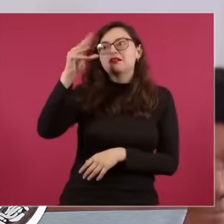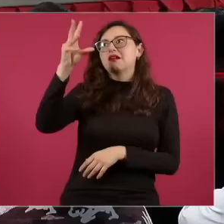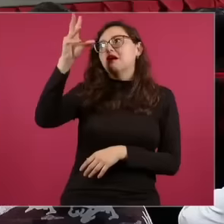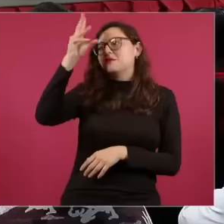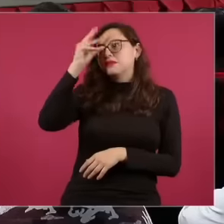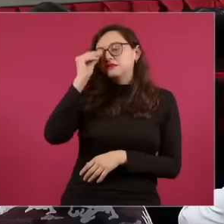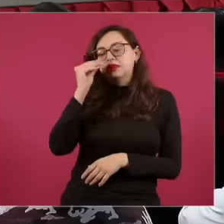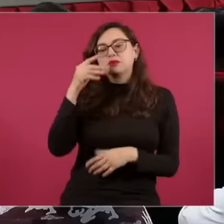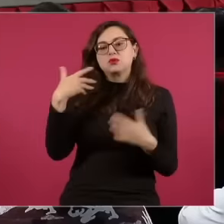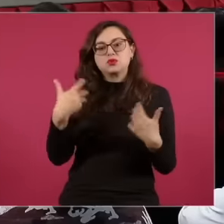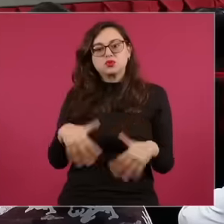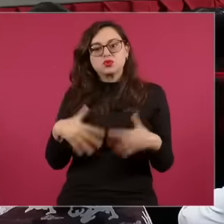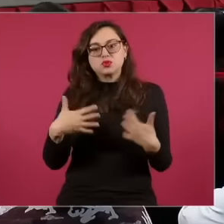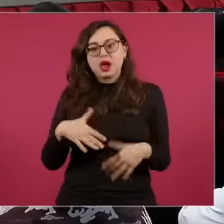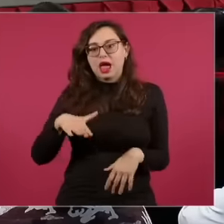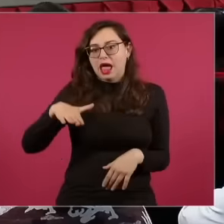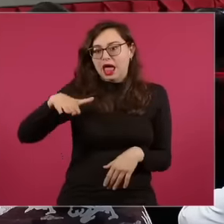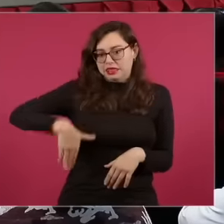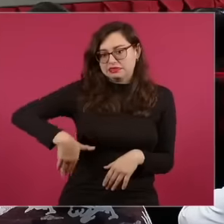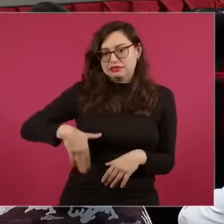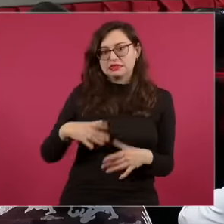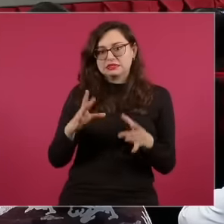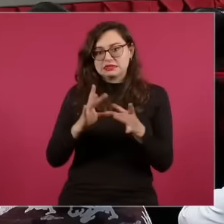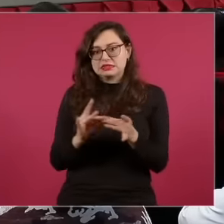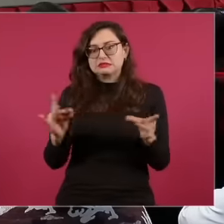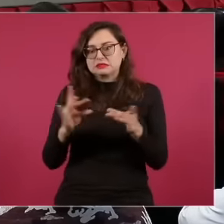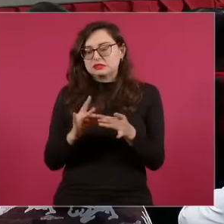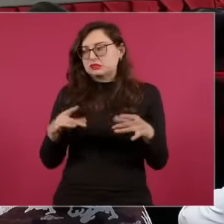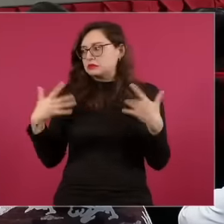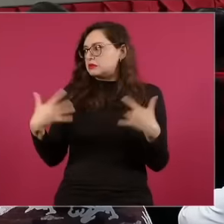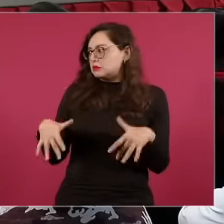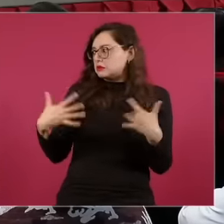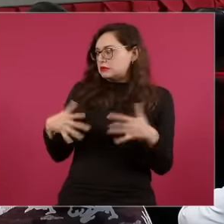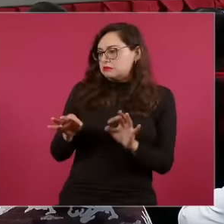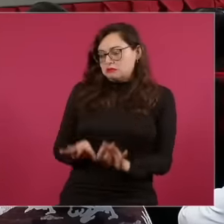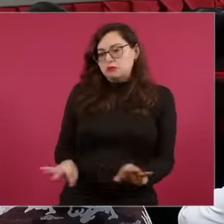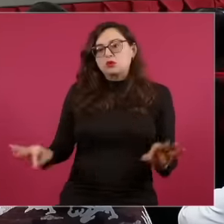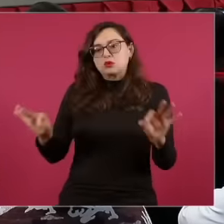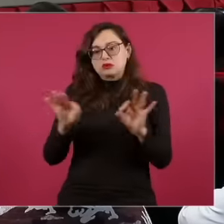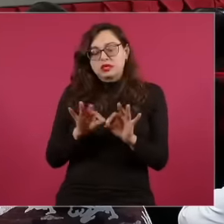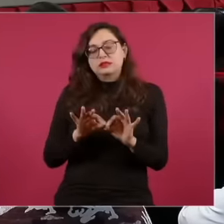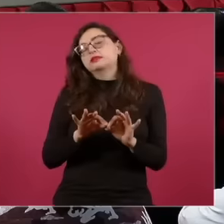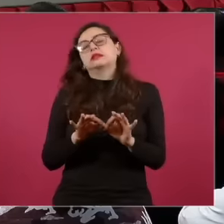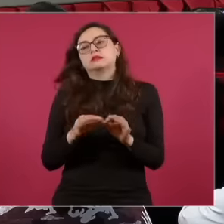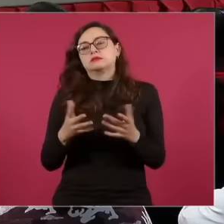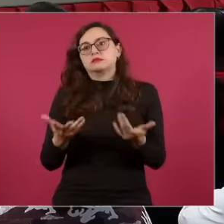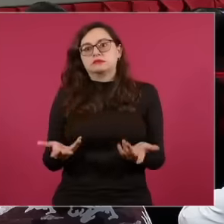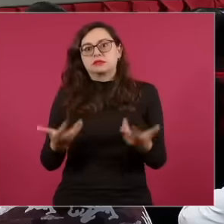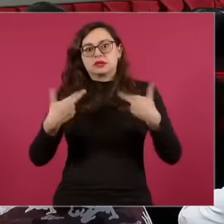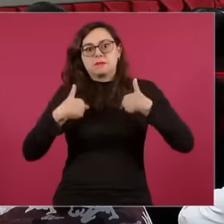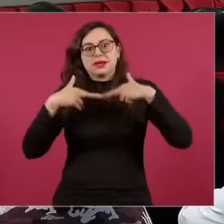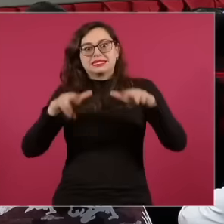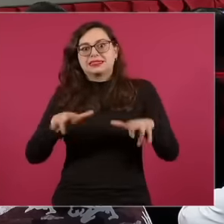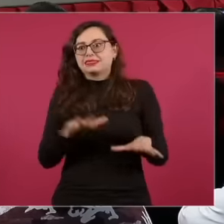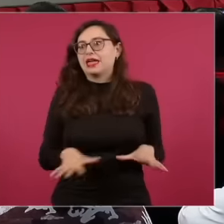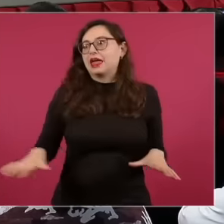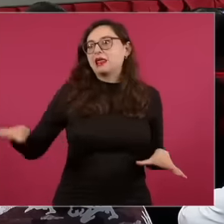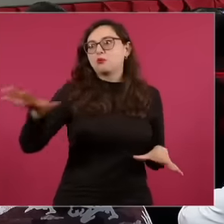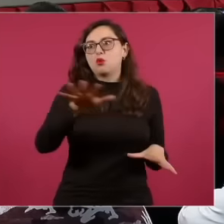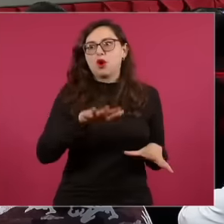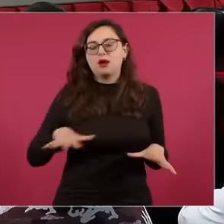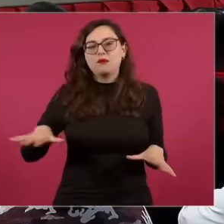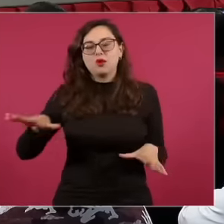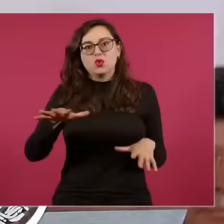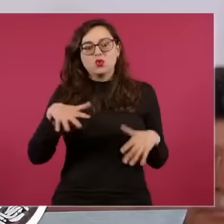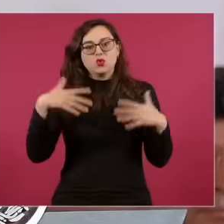opportunity. It is a fundamental task to have the voice of the people and to be able to show the reality